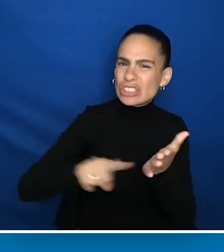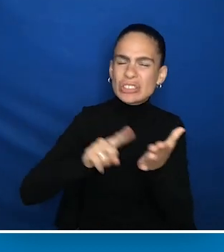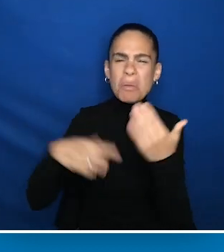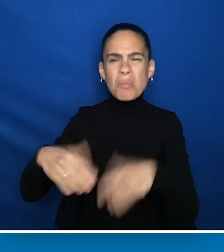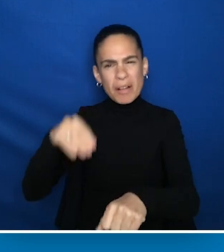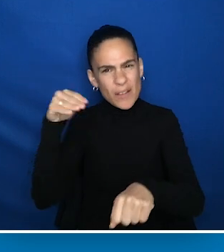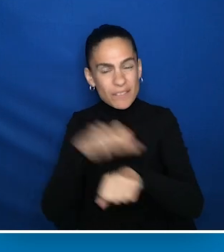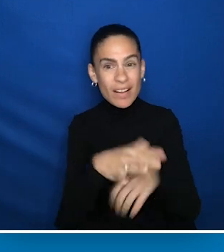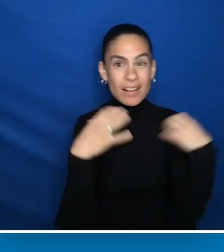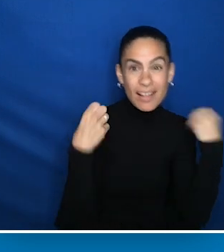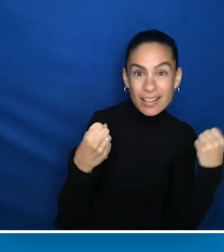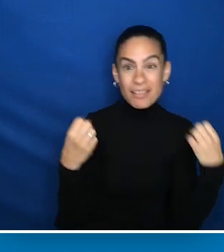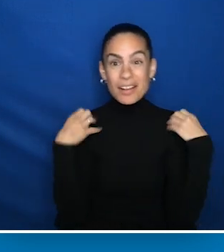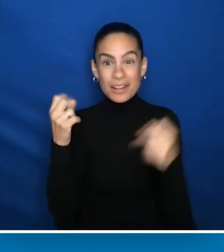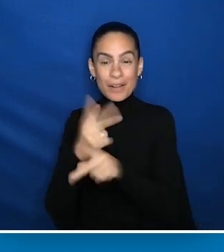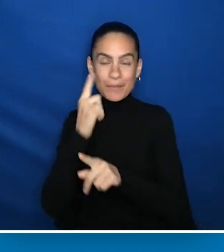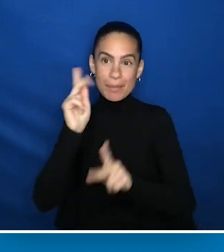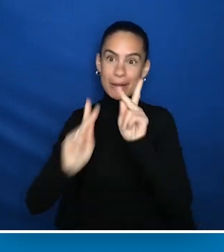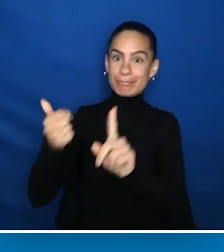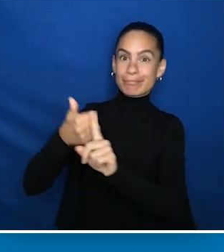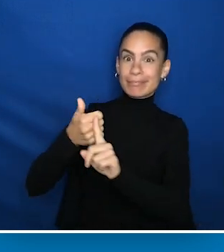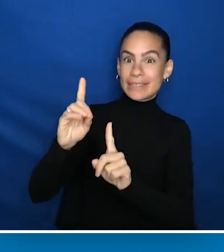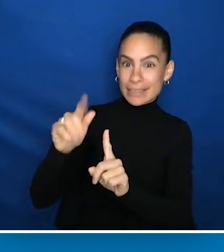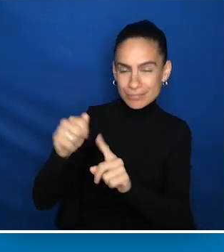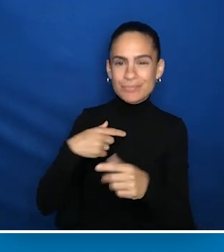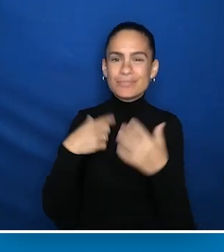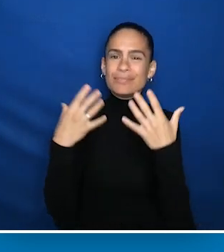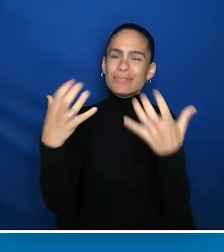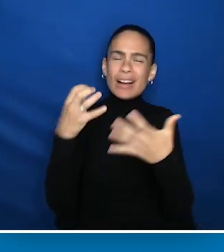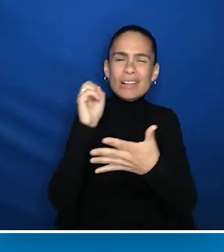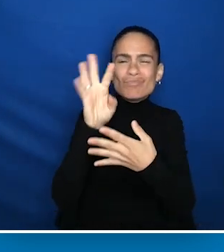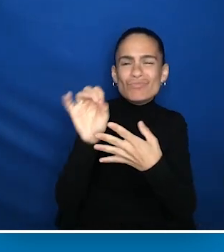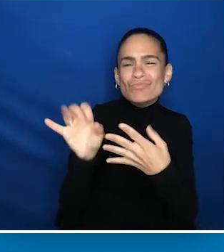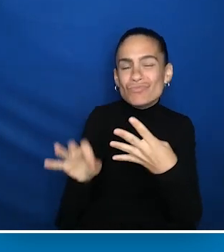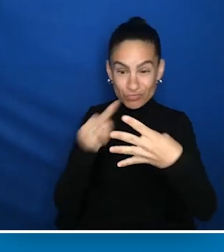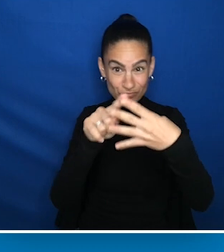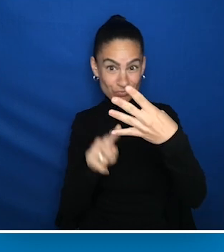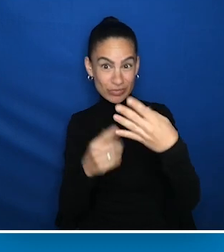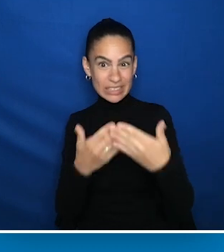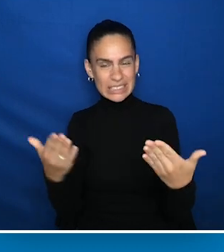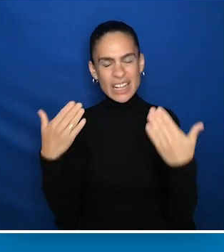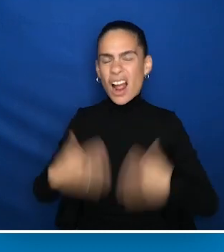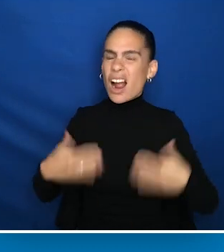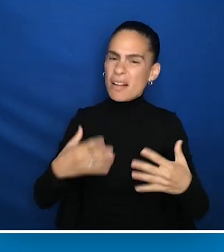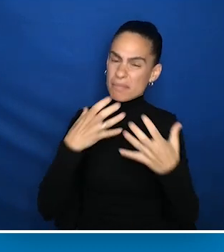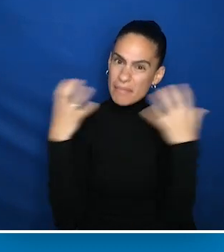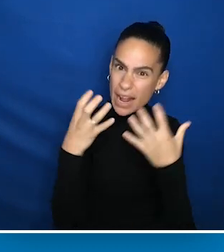and healthcare of people with disabilities. I want to comment on four things that are remarkable about Lisa and her work.